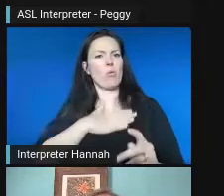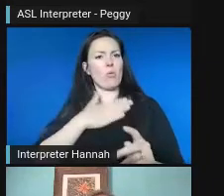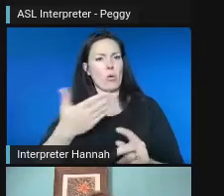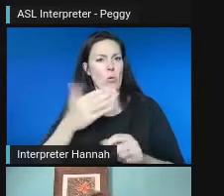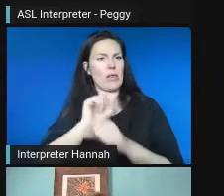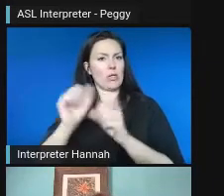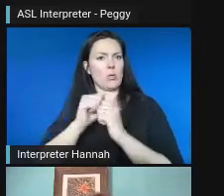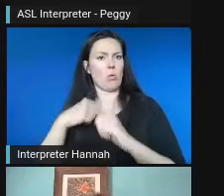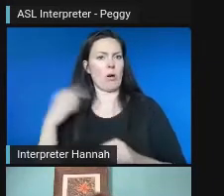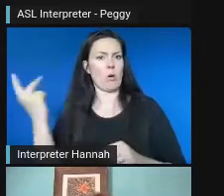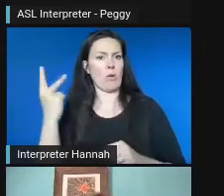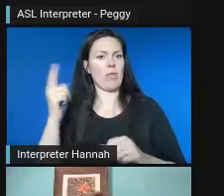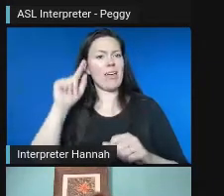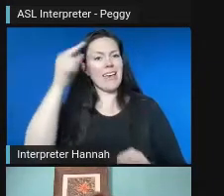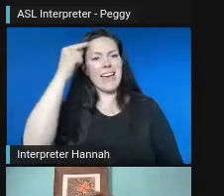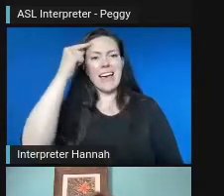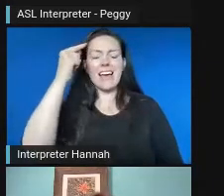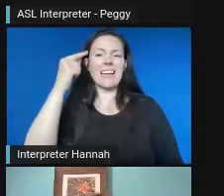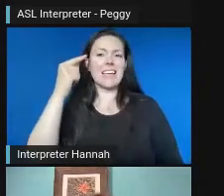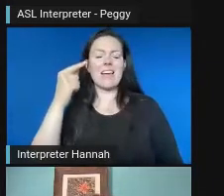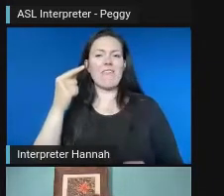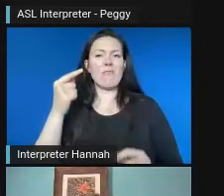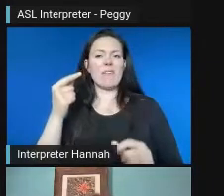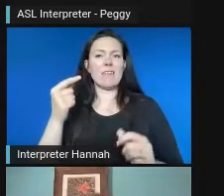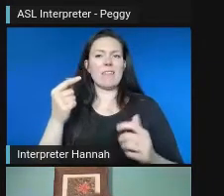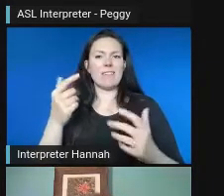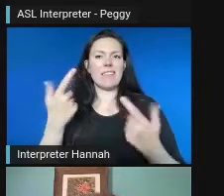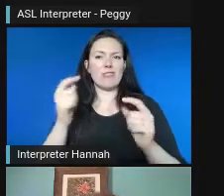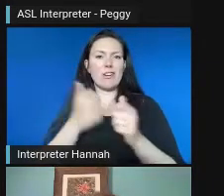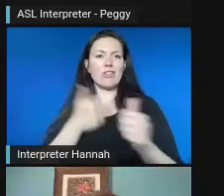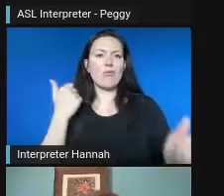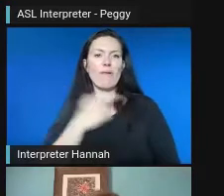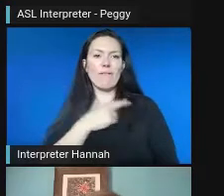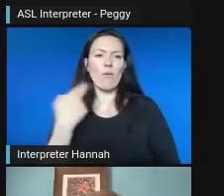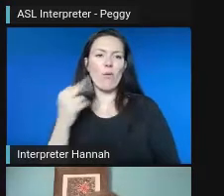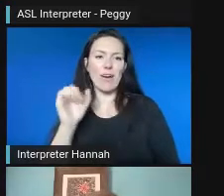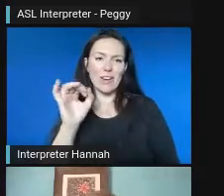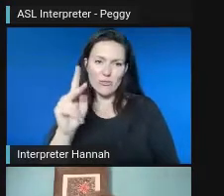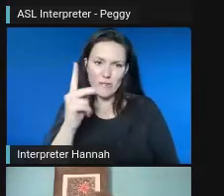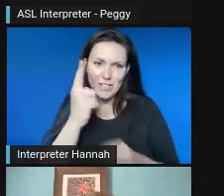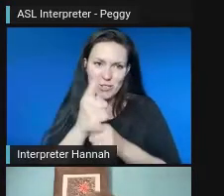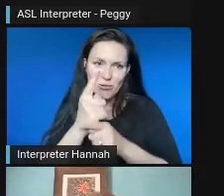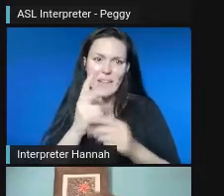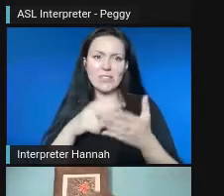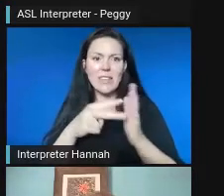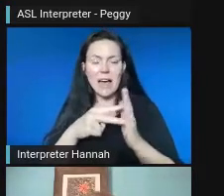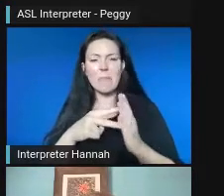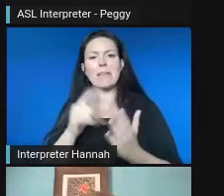governments are built to be risk averse. And so, you know, working through all the legal and the